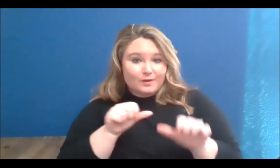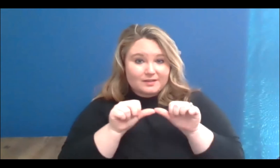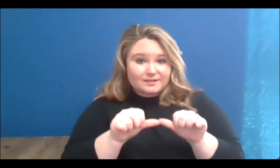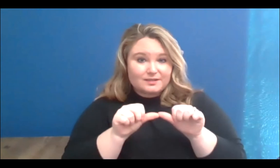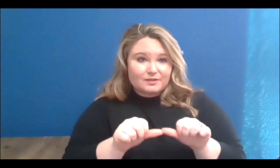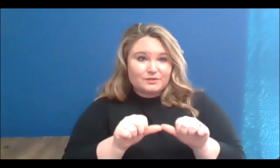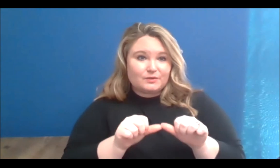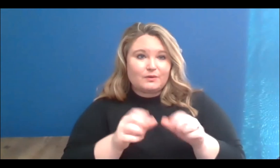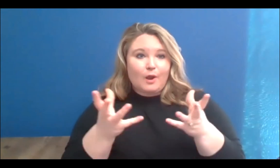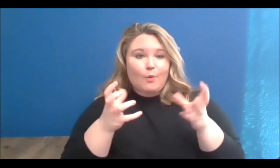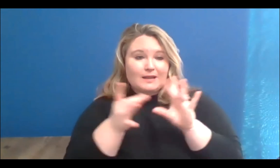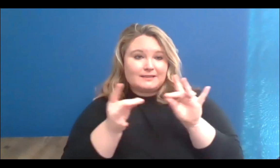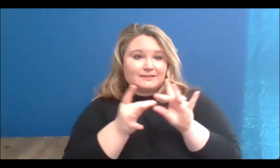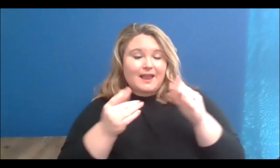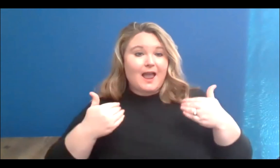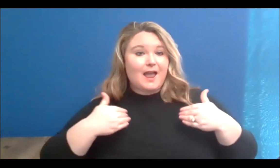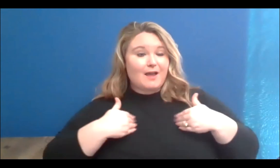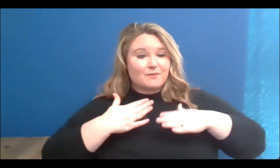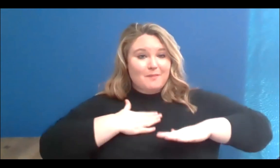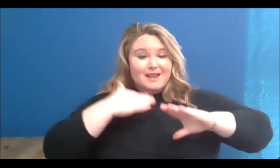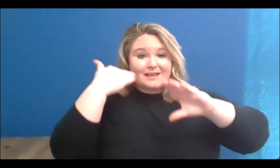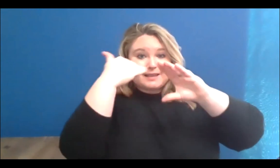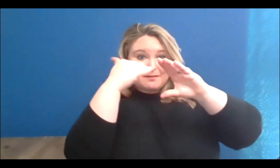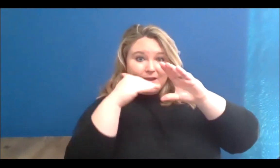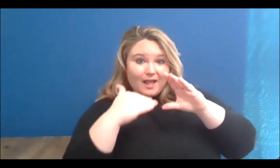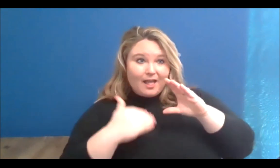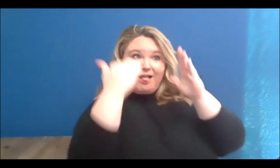I have my email list, I have a lot of emails right now, people from Ottawa,